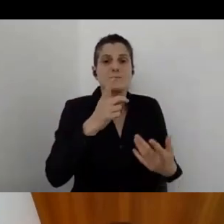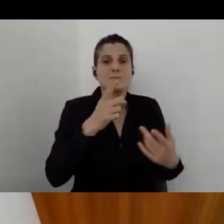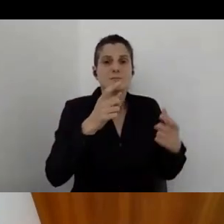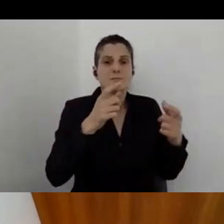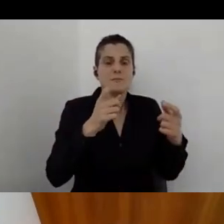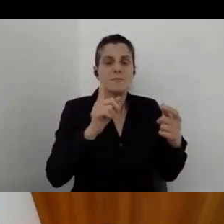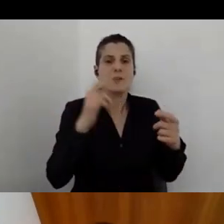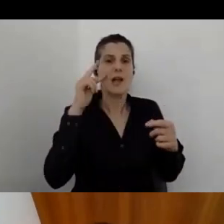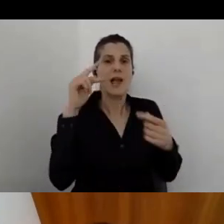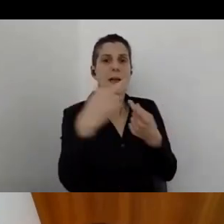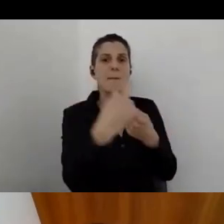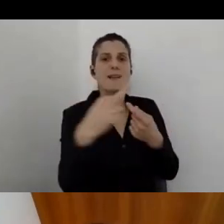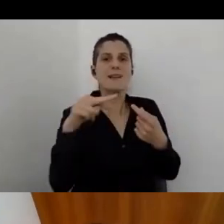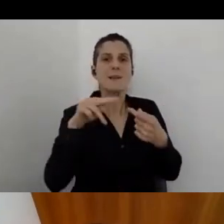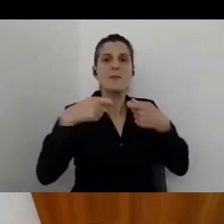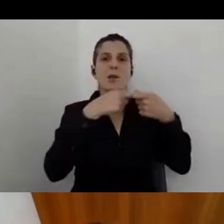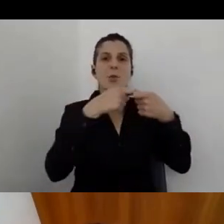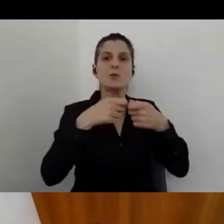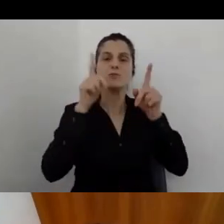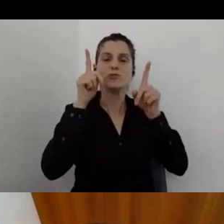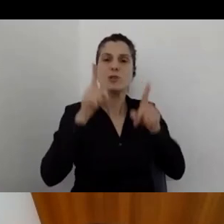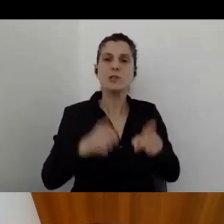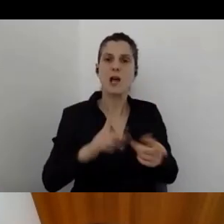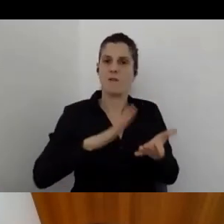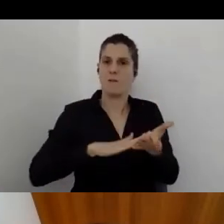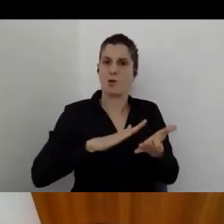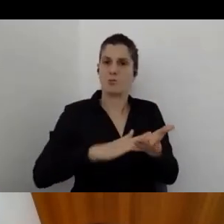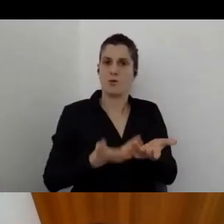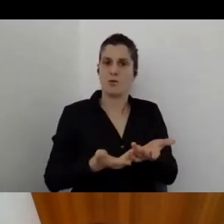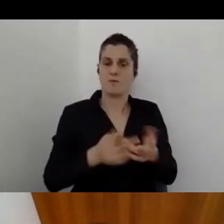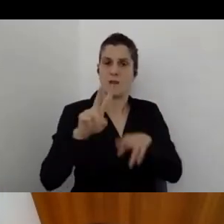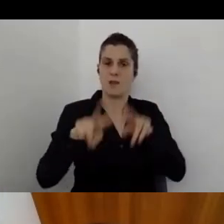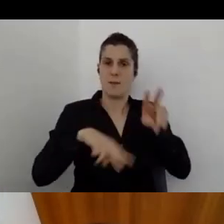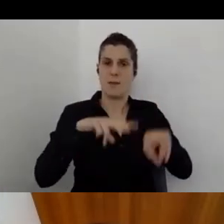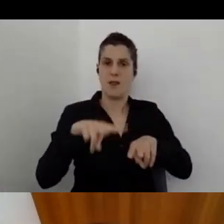need to be taken care of and there and I think the A-Check,